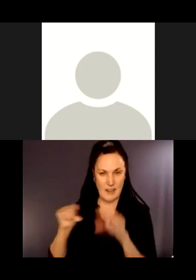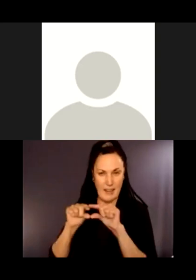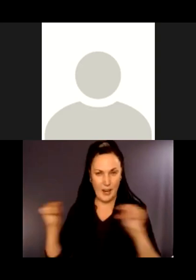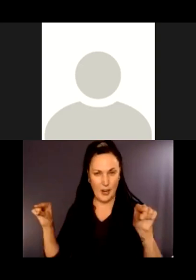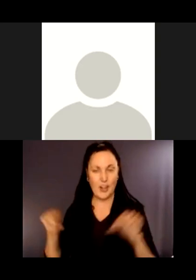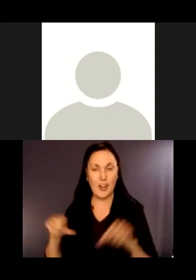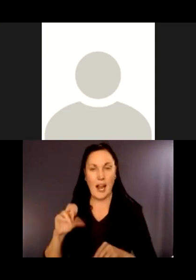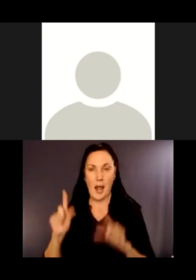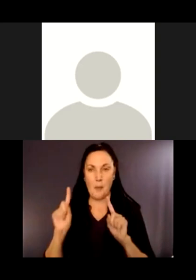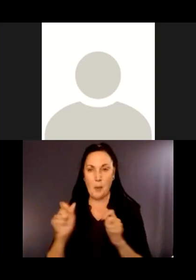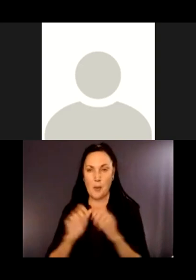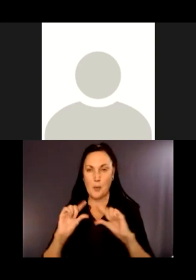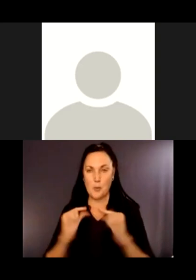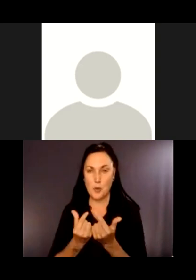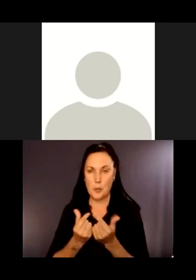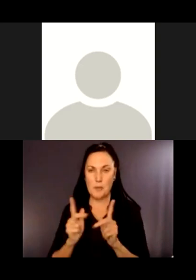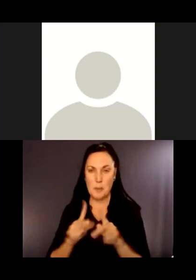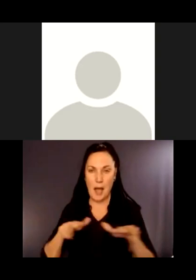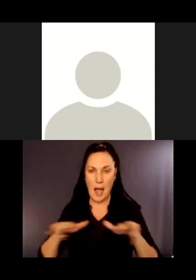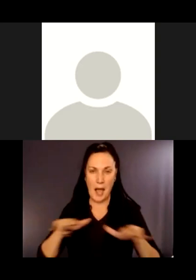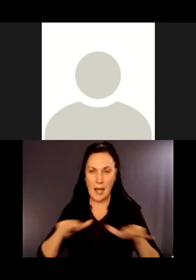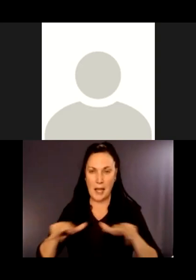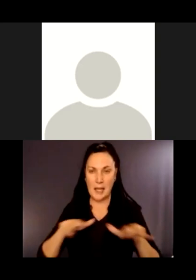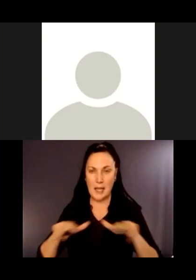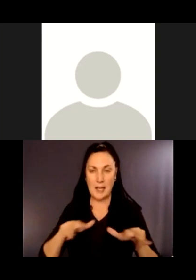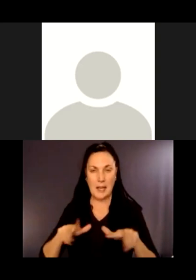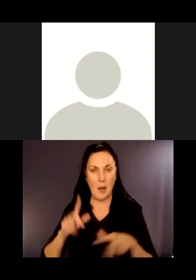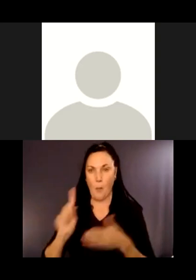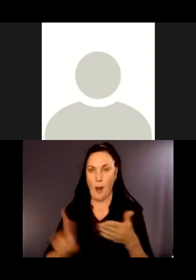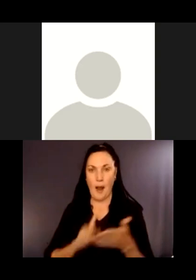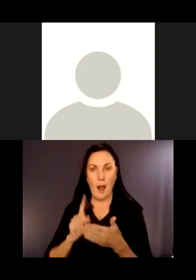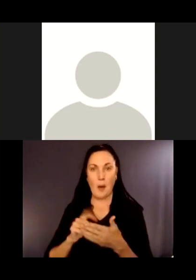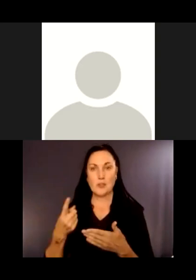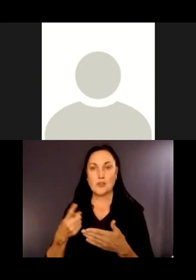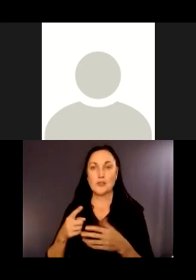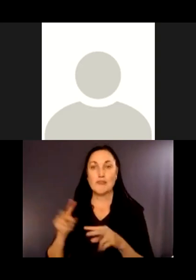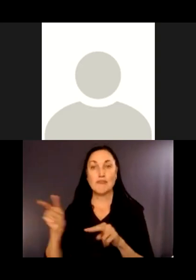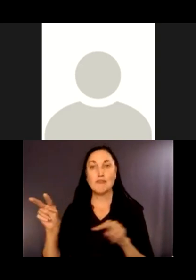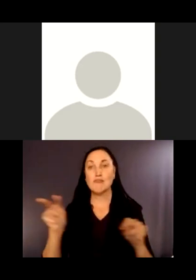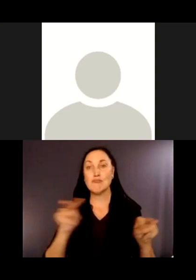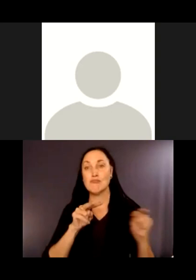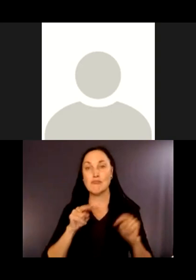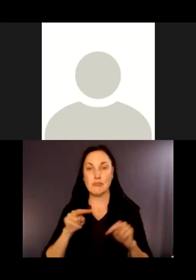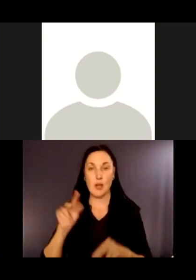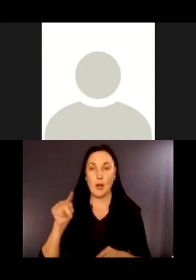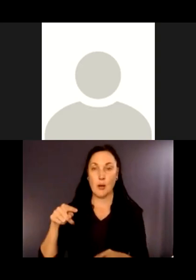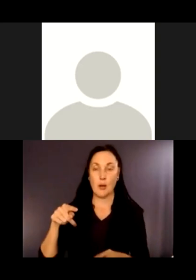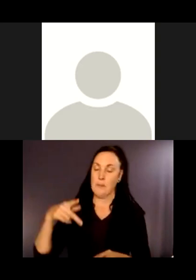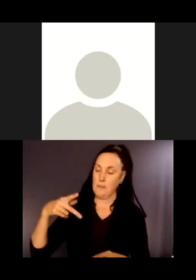It was fascinating. We spent probably an hour or more just wandering around looking at the history of the Primrose trail.